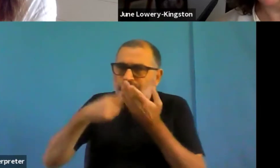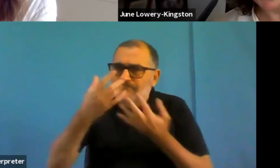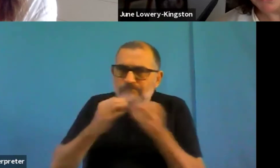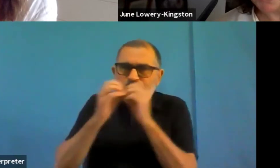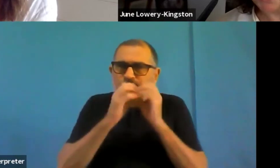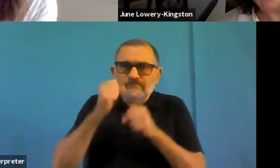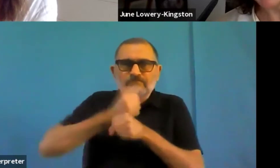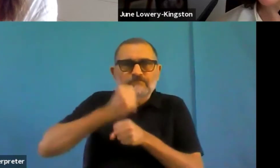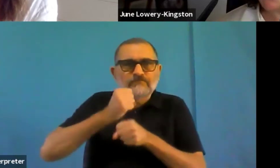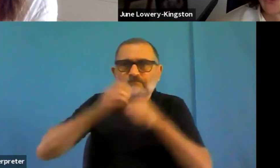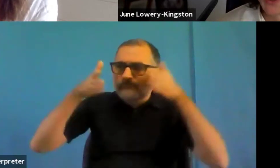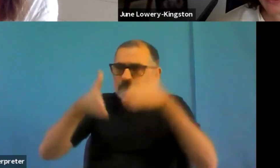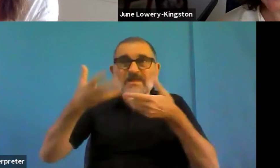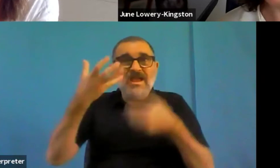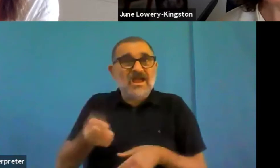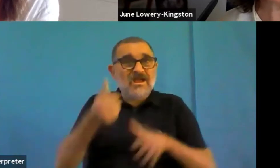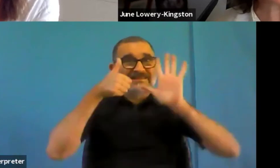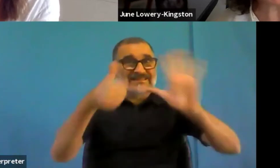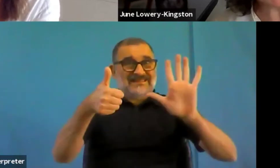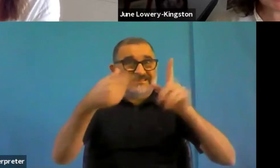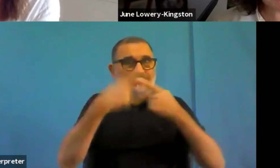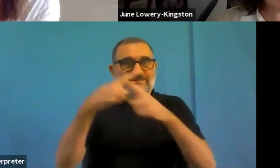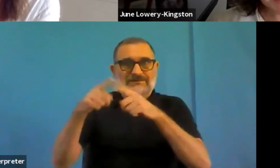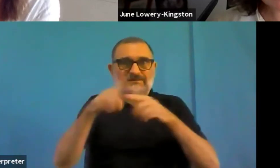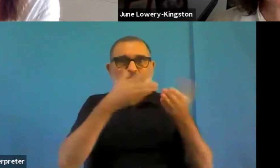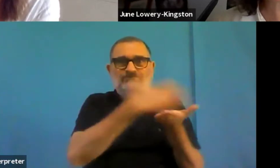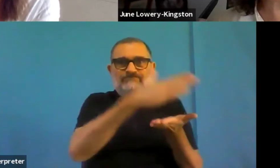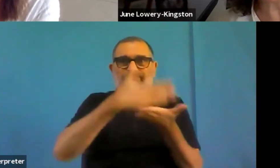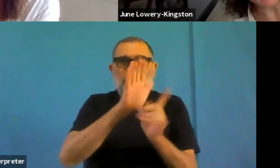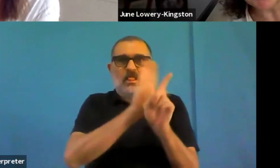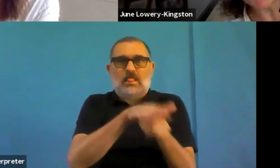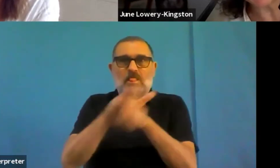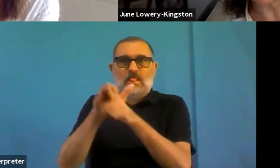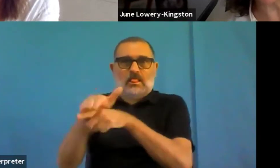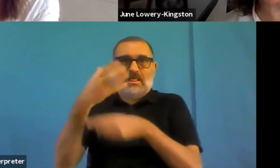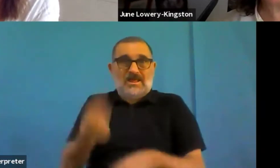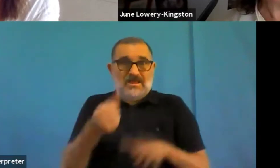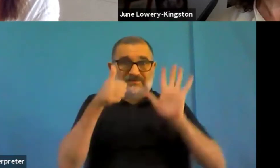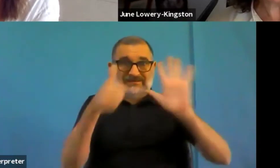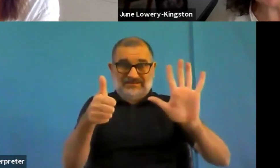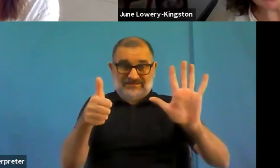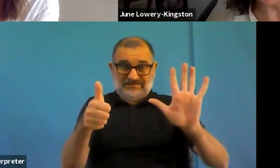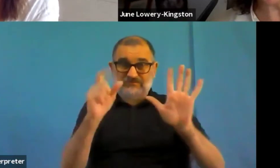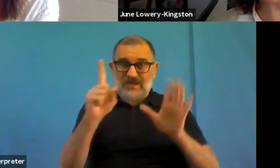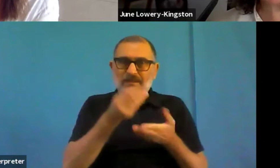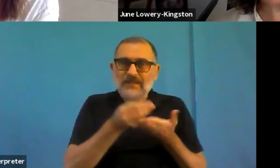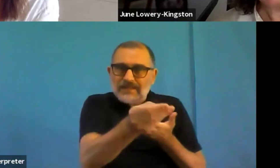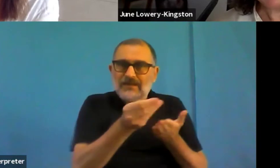its forms and diversity, in terms of also our internal recruitment, as well as preaching to the outside world.